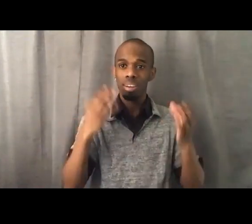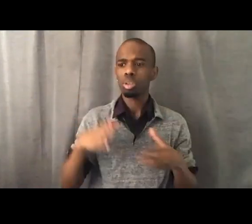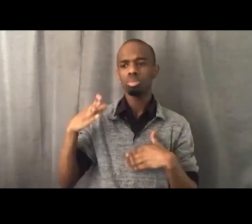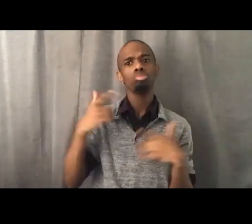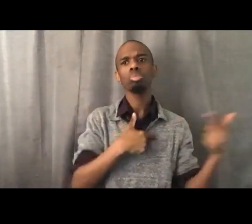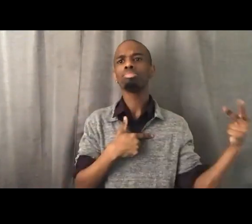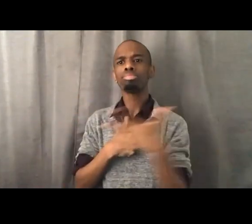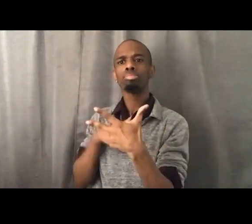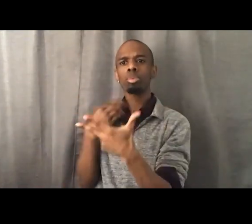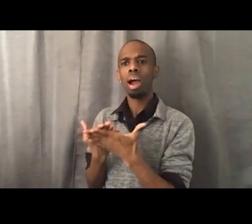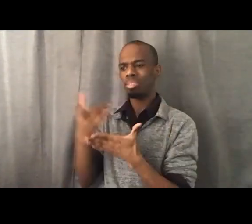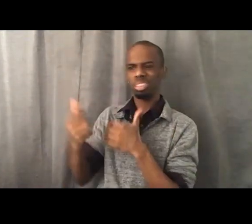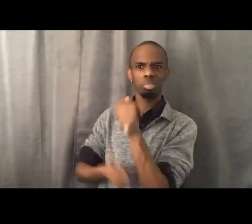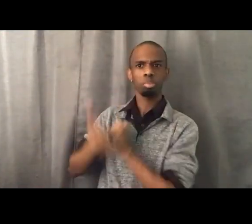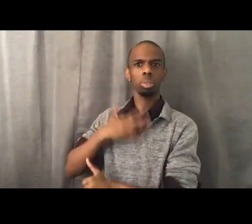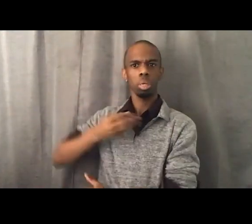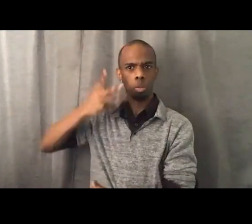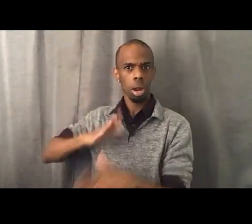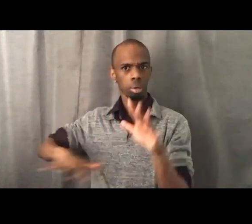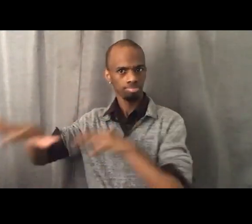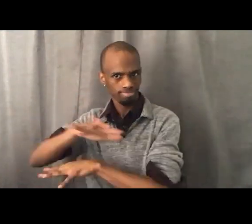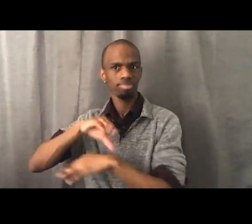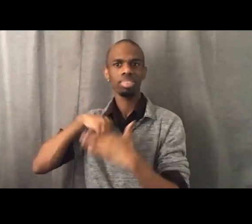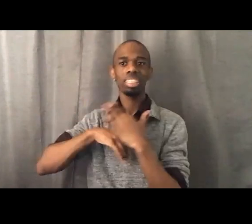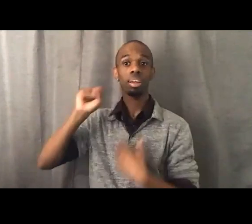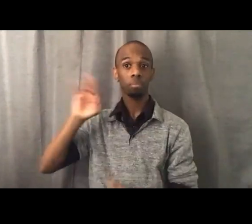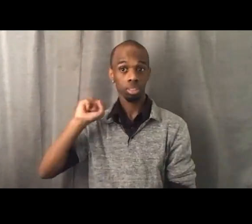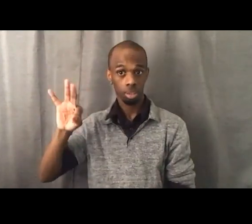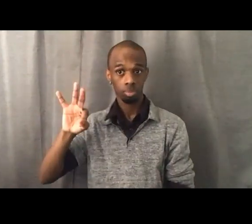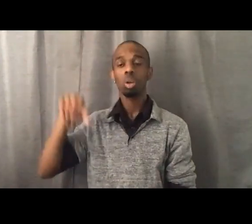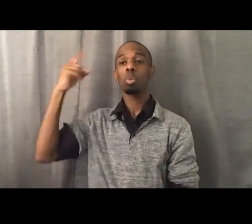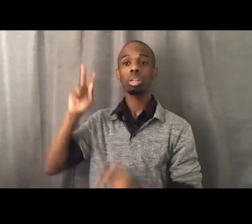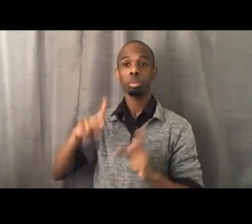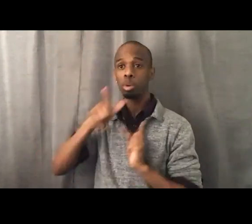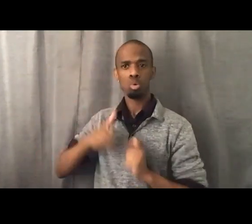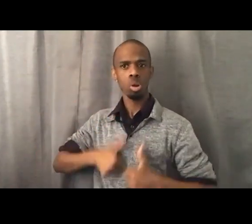And one of the residents asked for his ID, asked where he was going